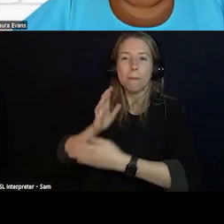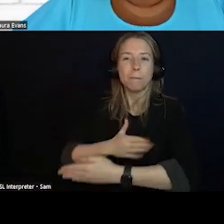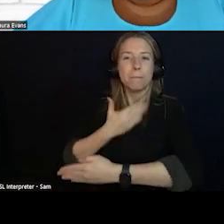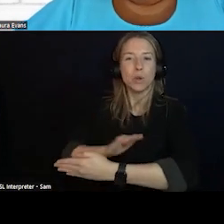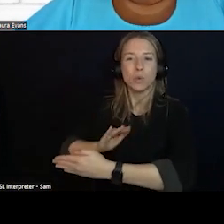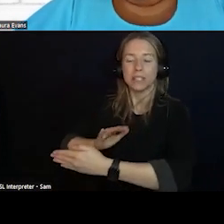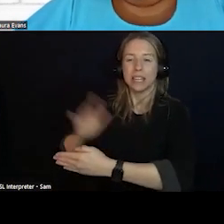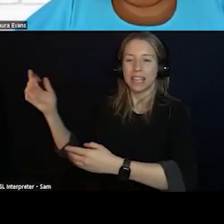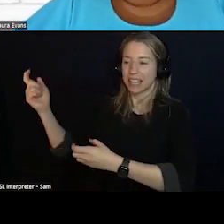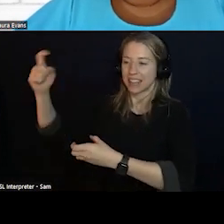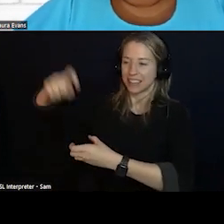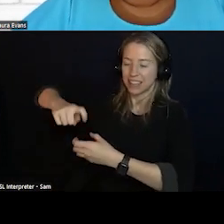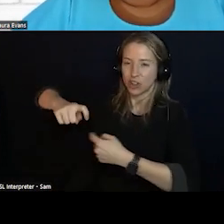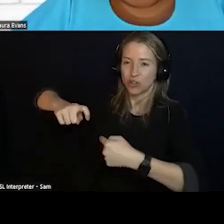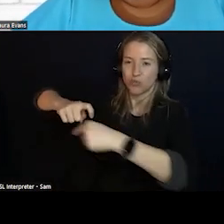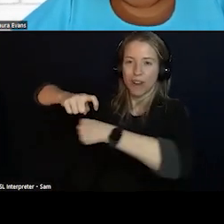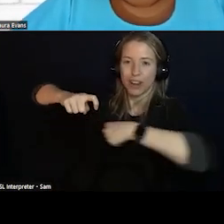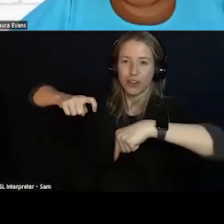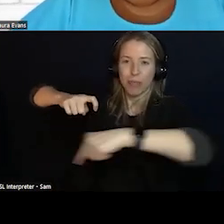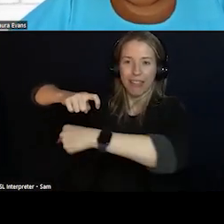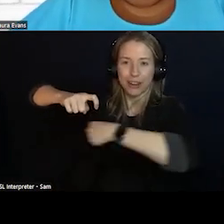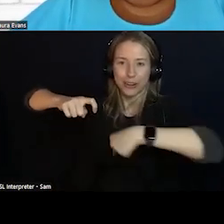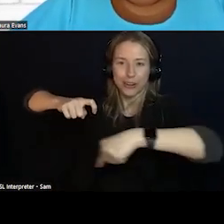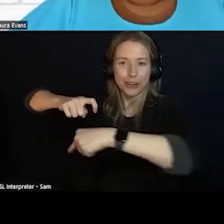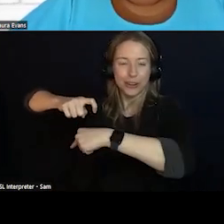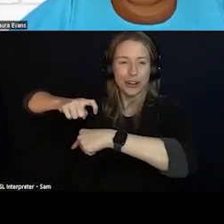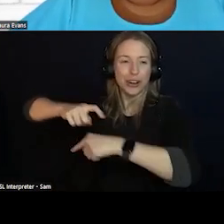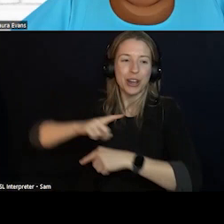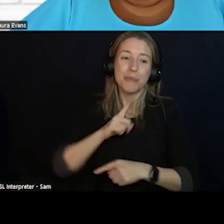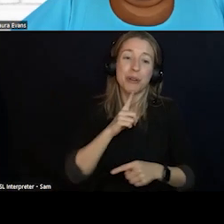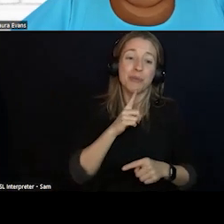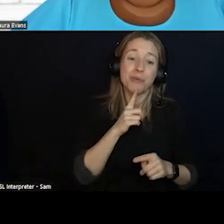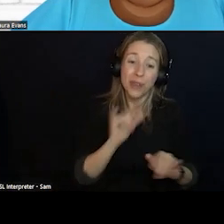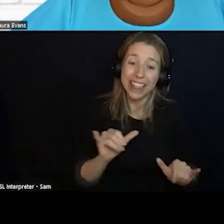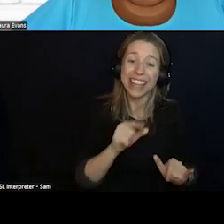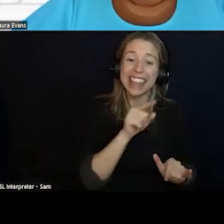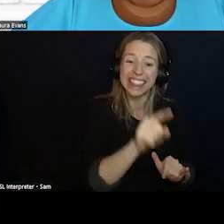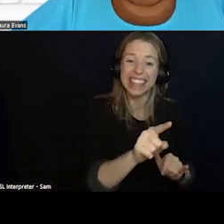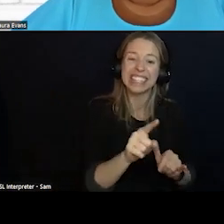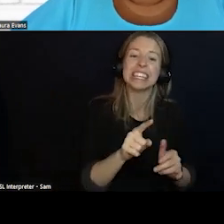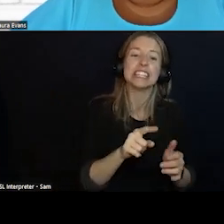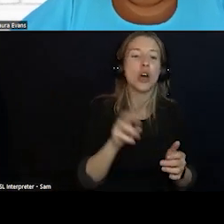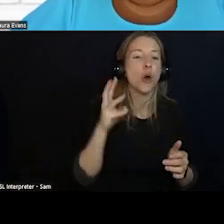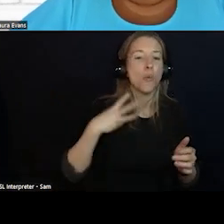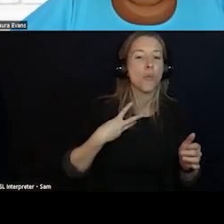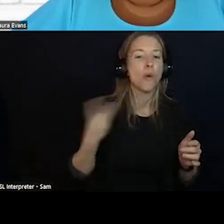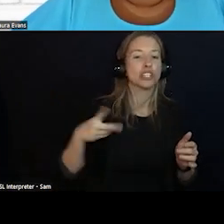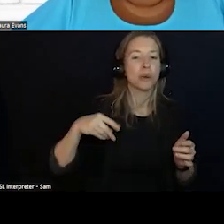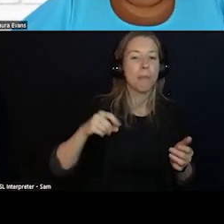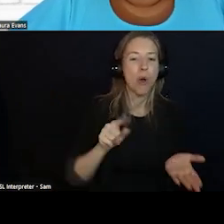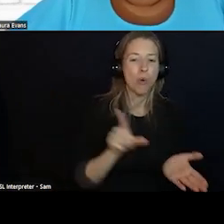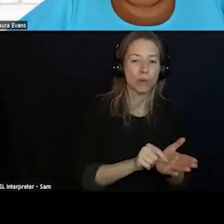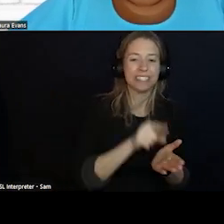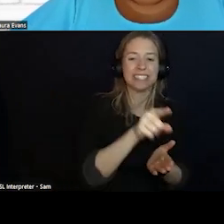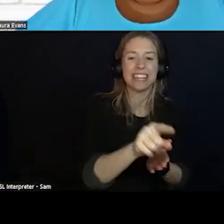ABOUT THE ROLE OF AI IN MENTAL HEALTH AND MENTAL HEALTH CRISIS. SO THE ARTICLE IS MAKING THE